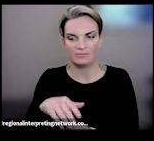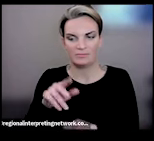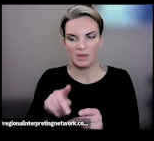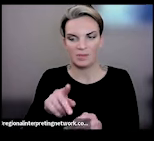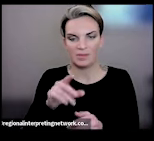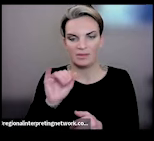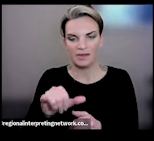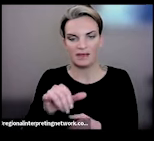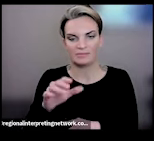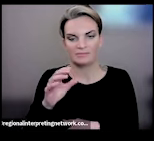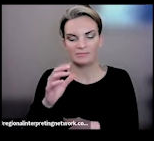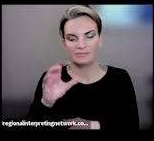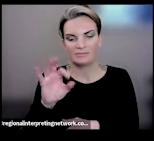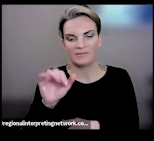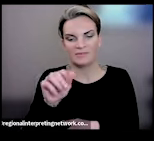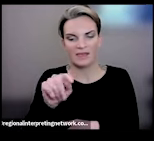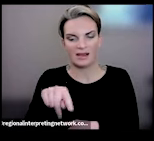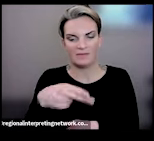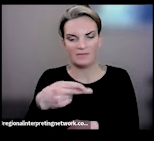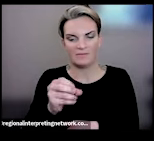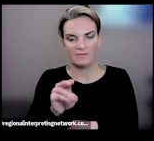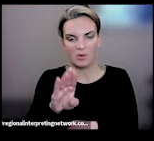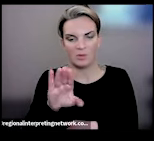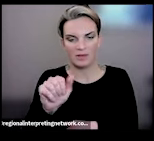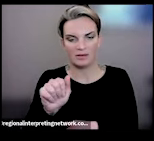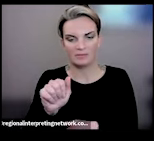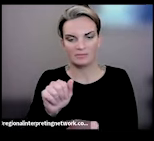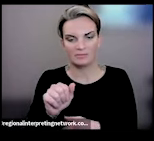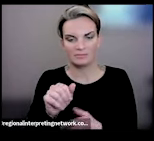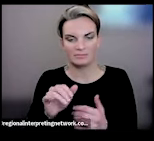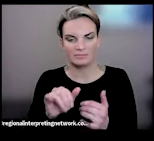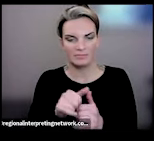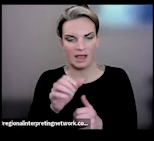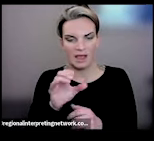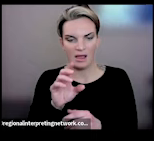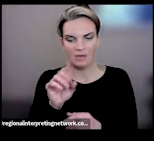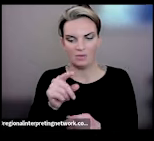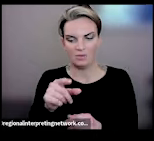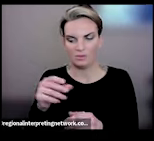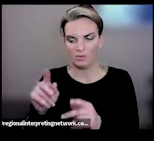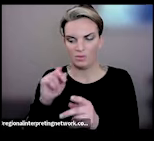when those conversations are happening with doctors and medical professionals?